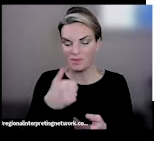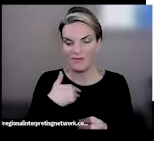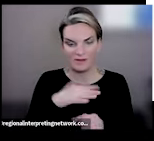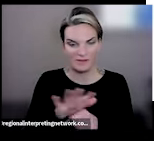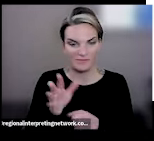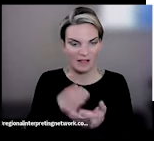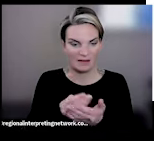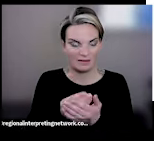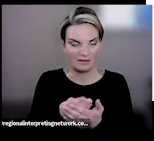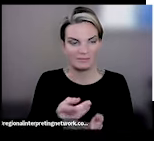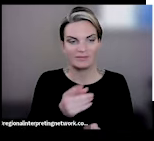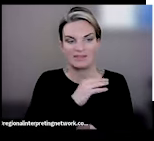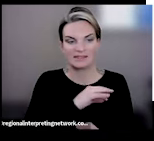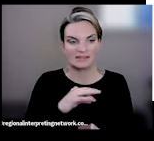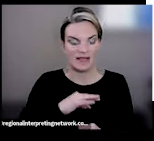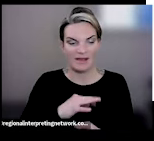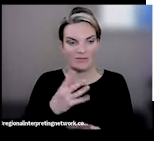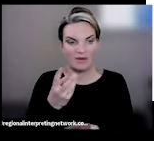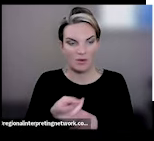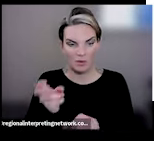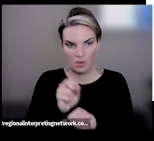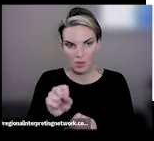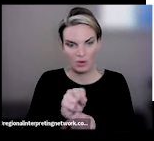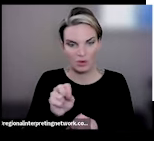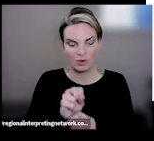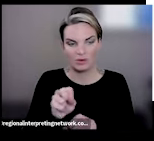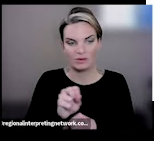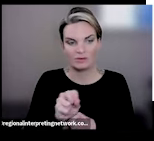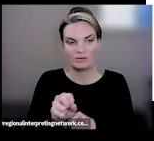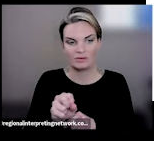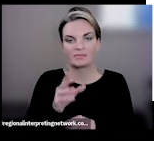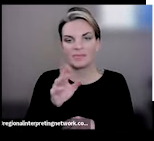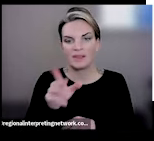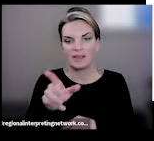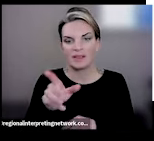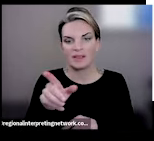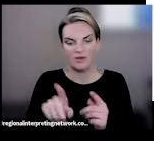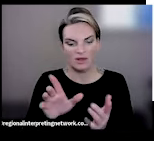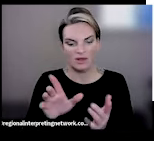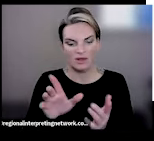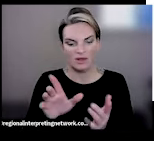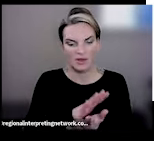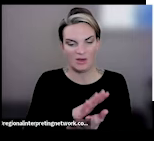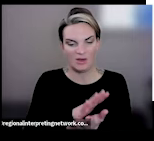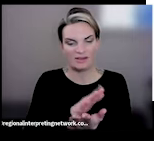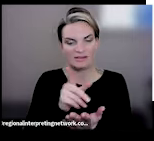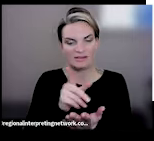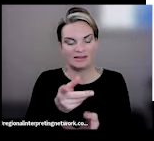overworked, the documents that they produce, the guidelines that they produce, it is just extremely